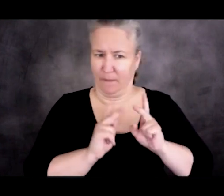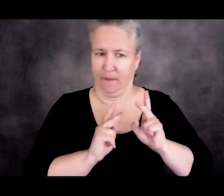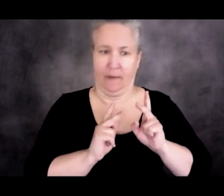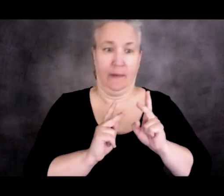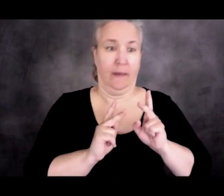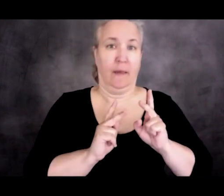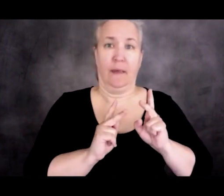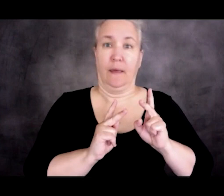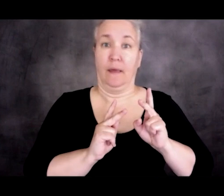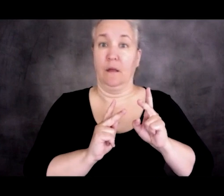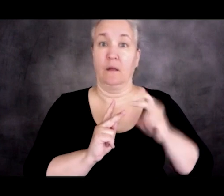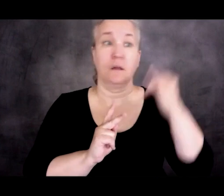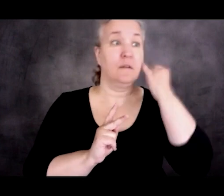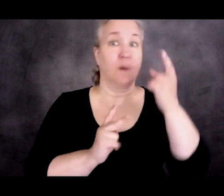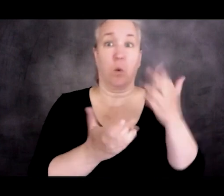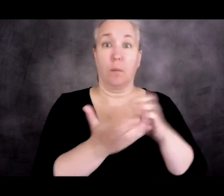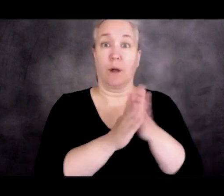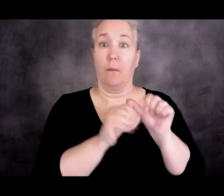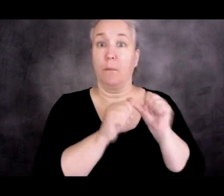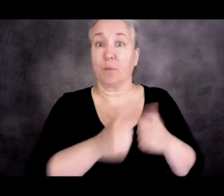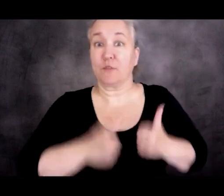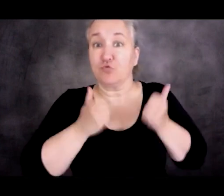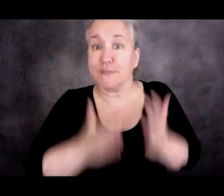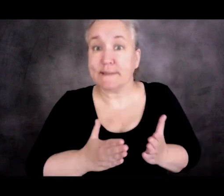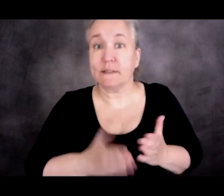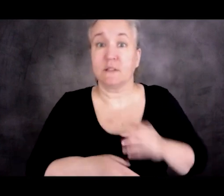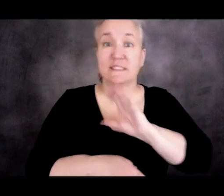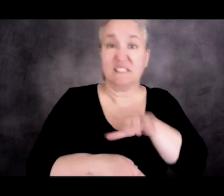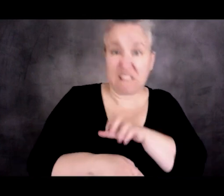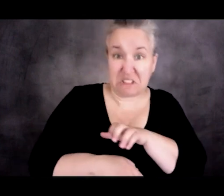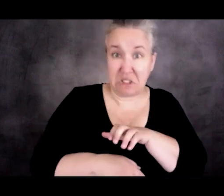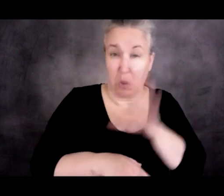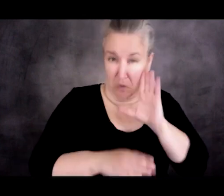a path to permanent residency and even citizenship? Right.